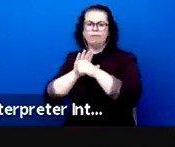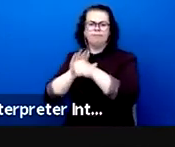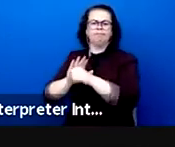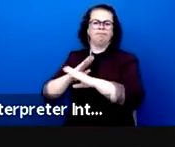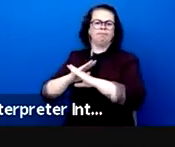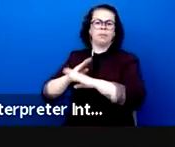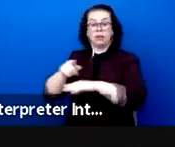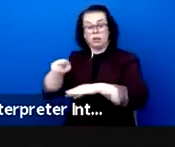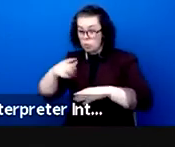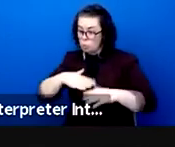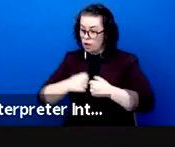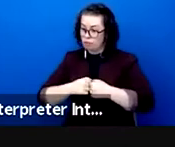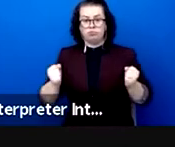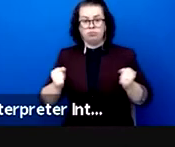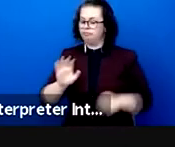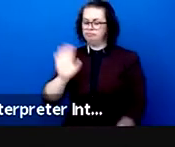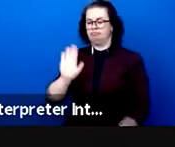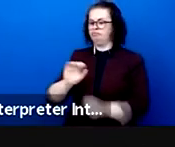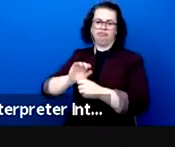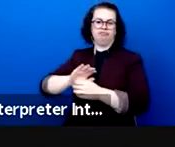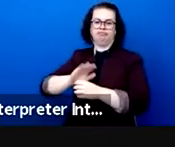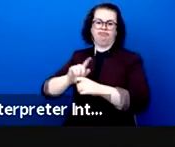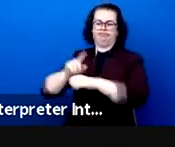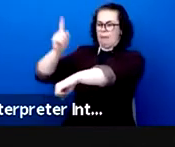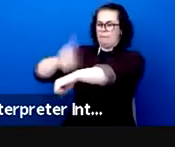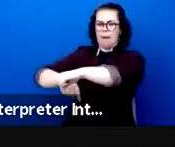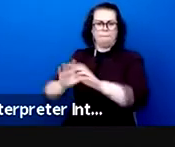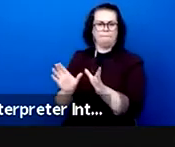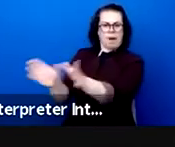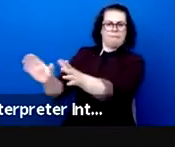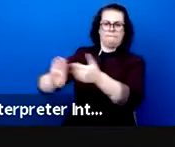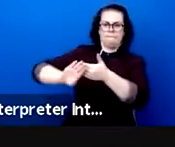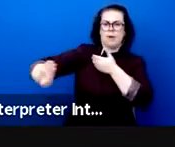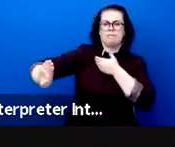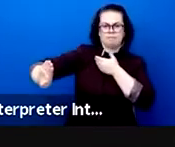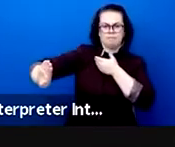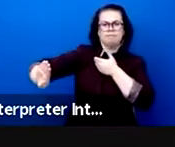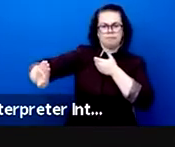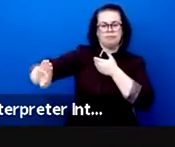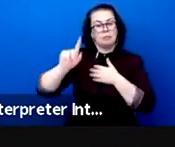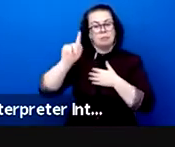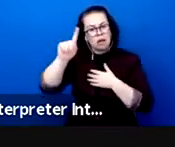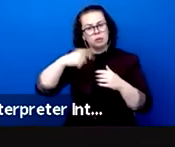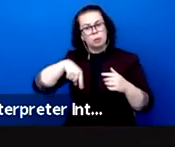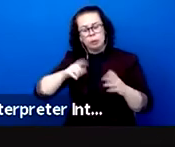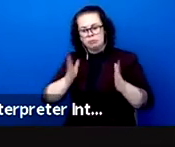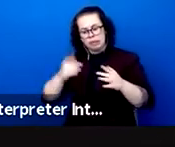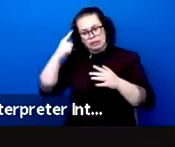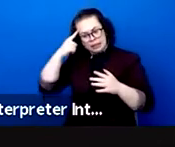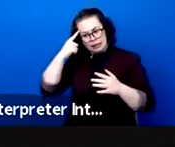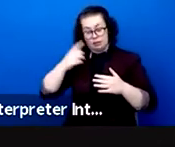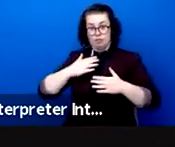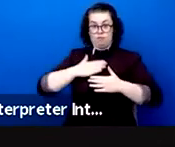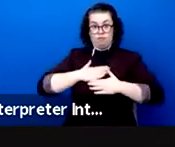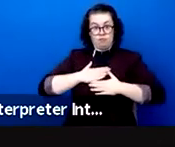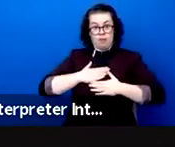themselves.For them for our fellow citizens for us and our children we must think together, artists